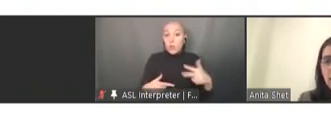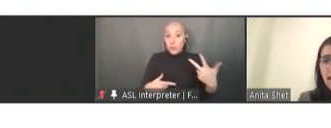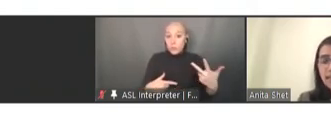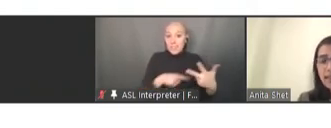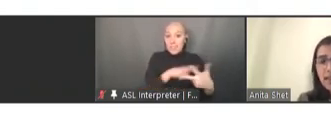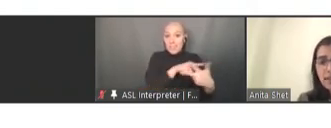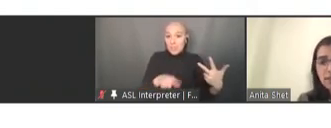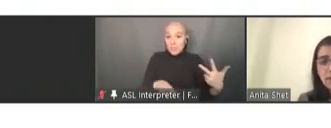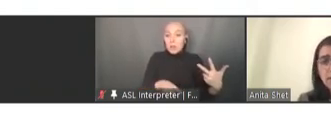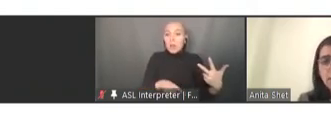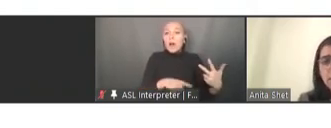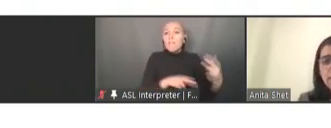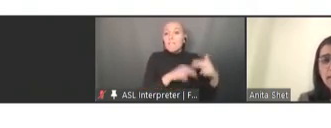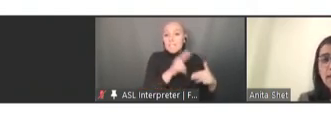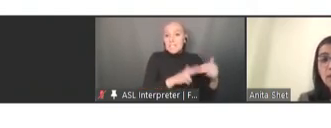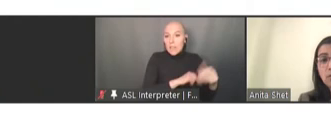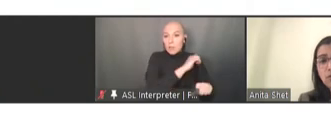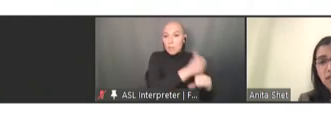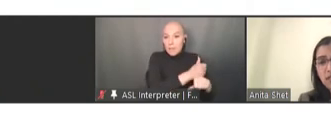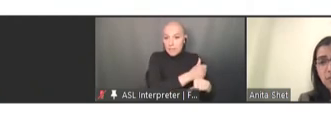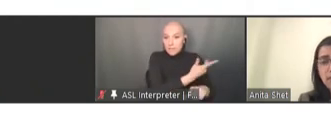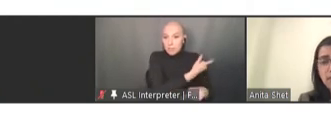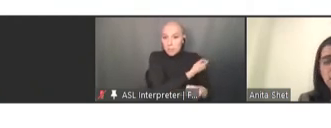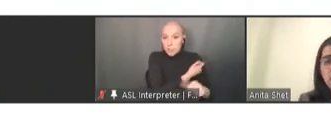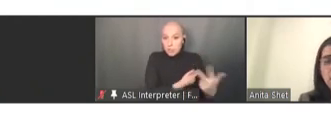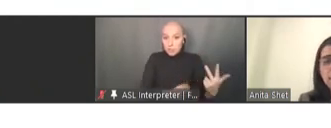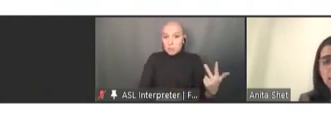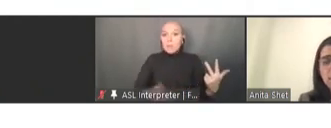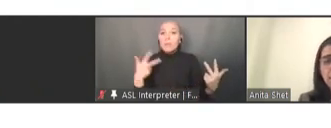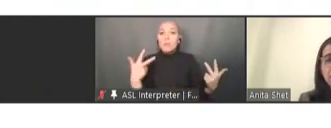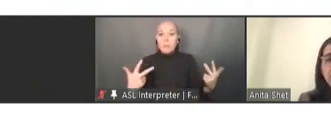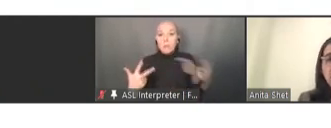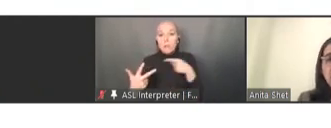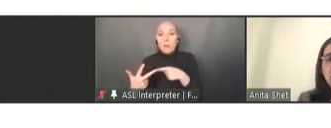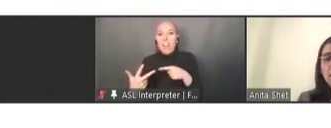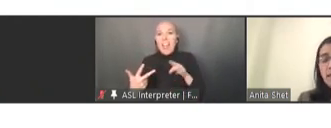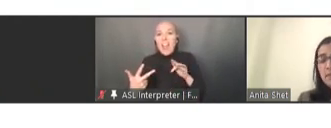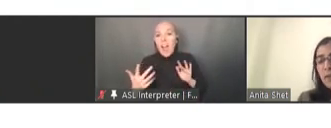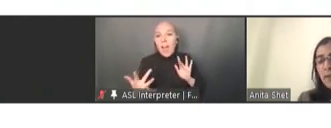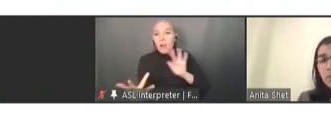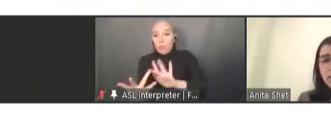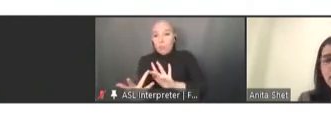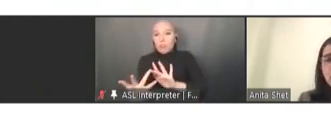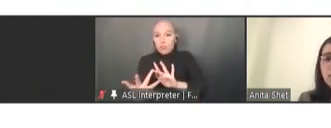and the latter three represent outreach-based immunization. In many ways, outreach-based